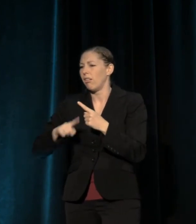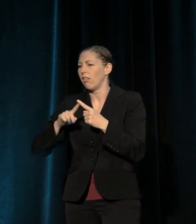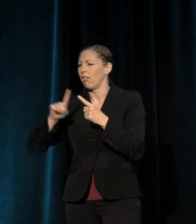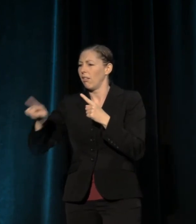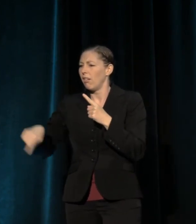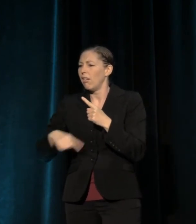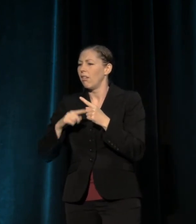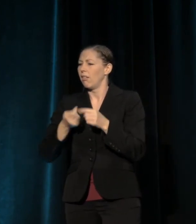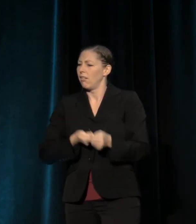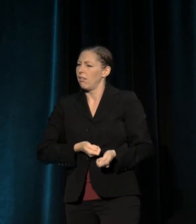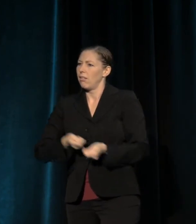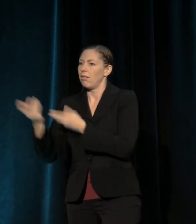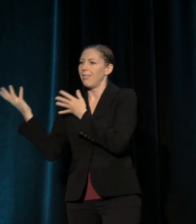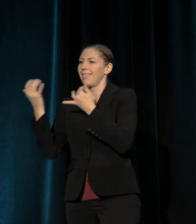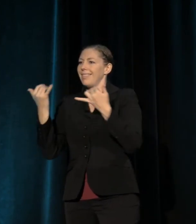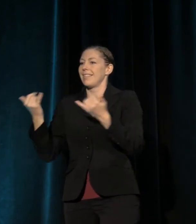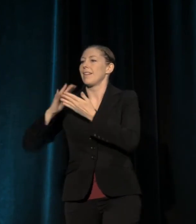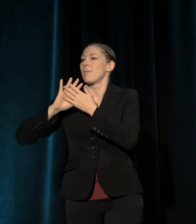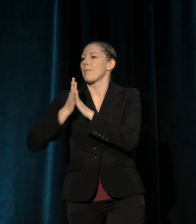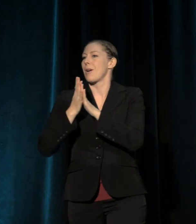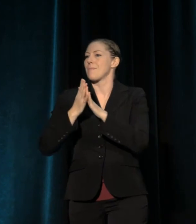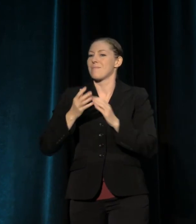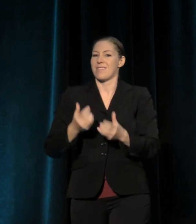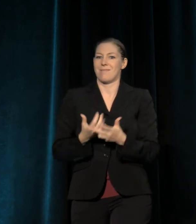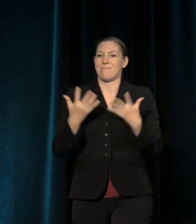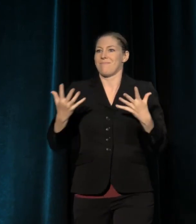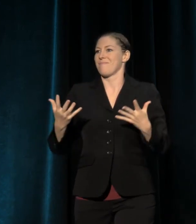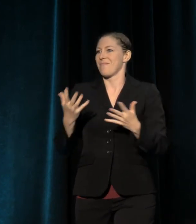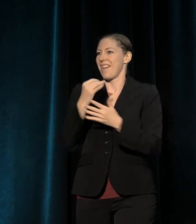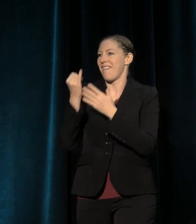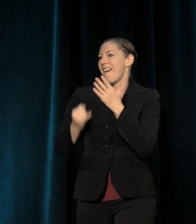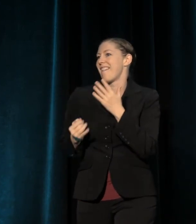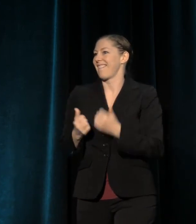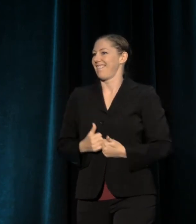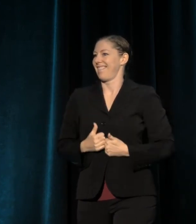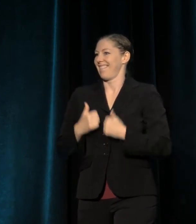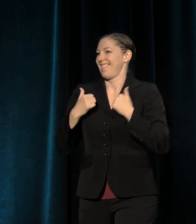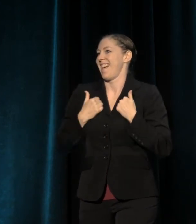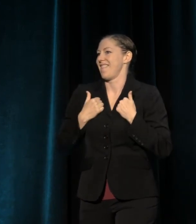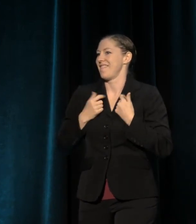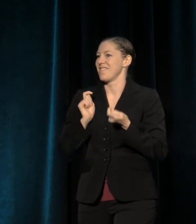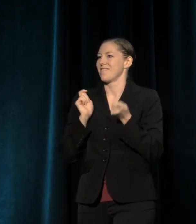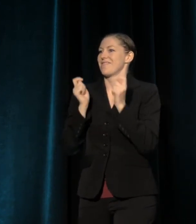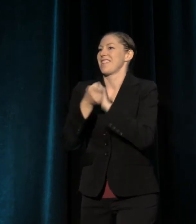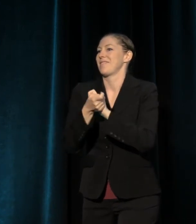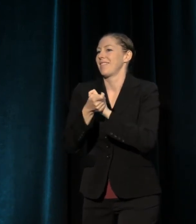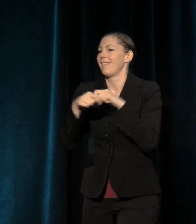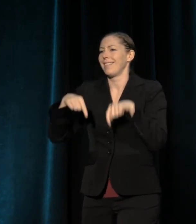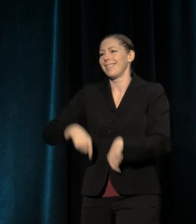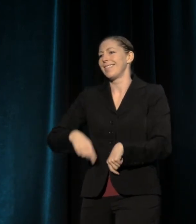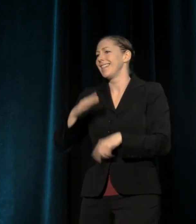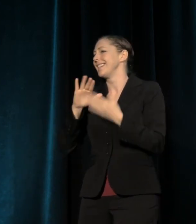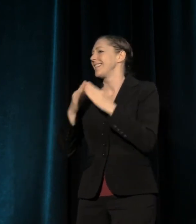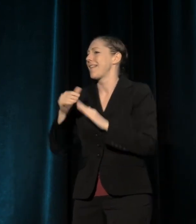out of resistance into transformation. I love this city. I love its people, I love its spirit of generosity.